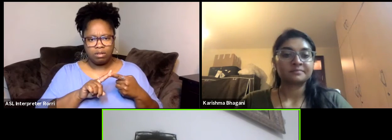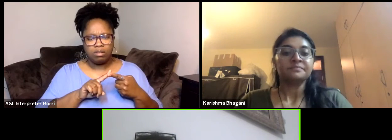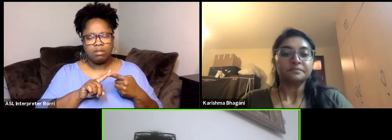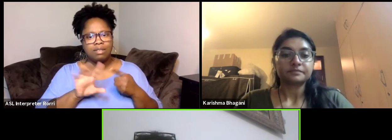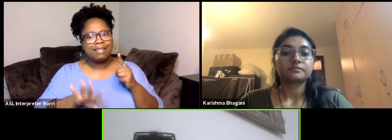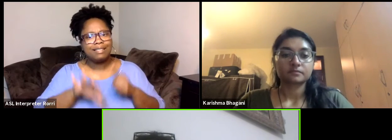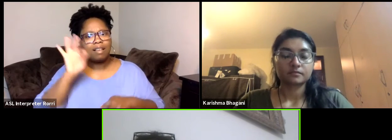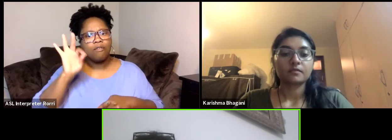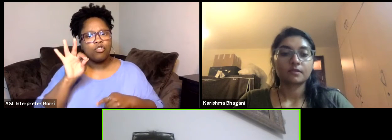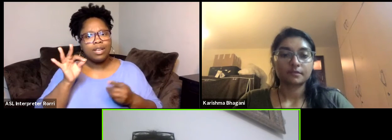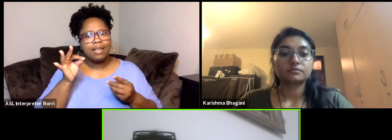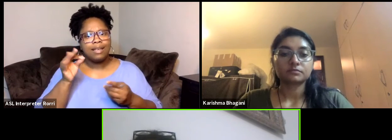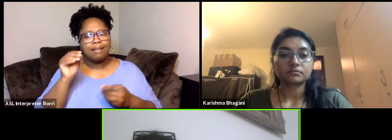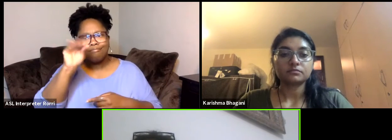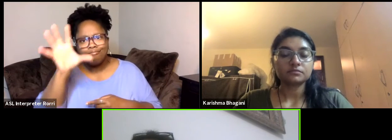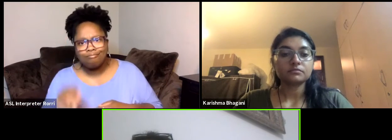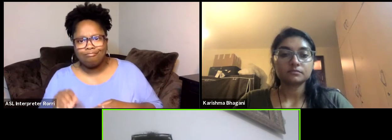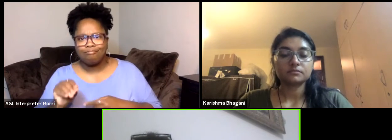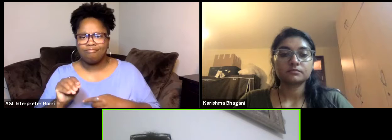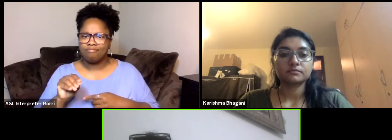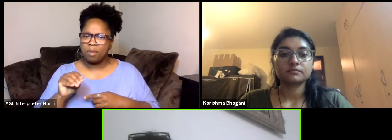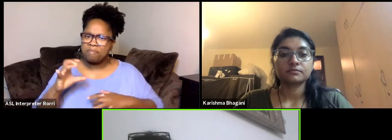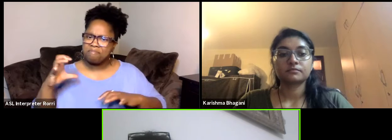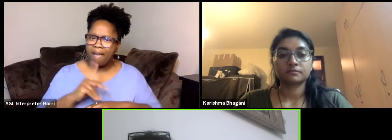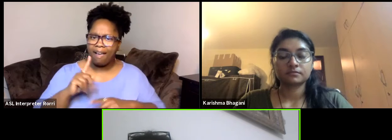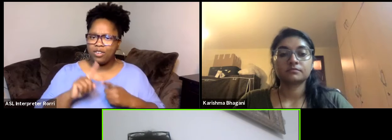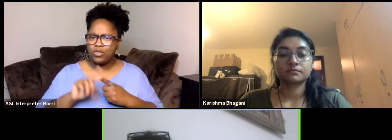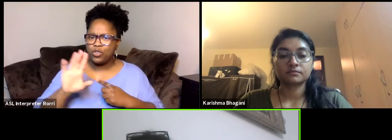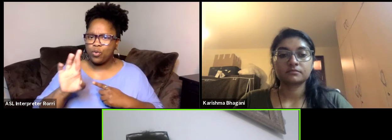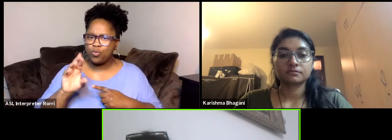discovering your back to the roots to who we are